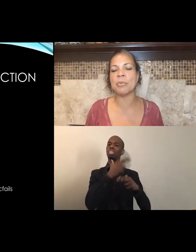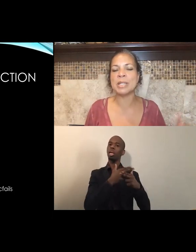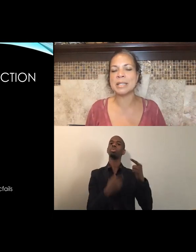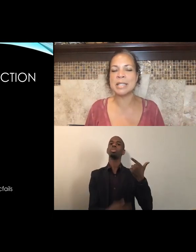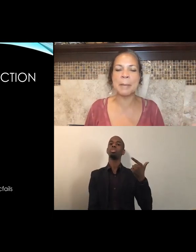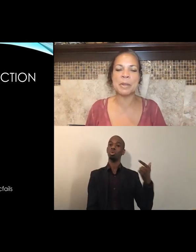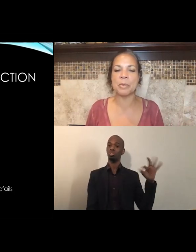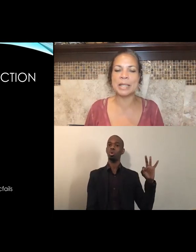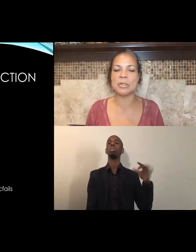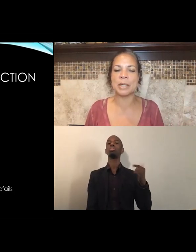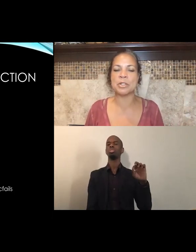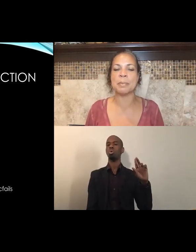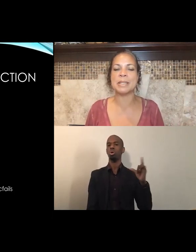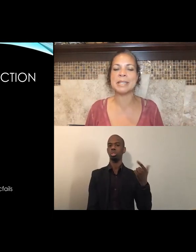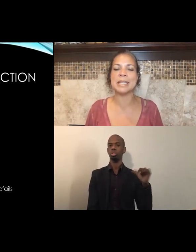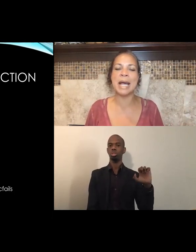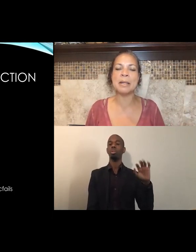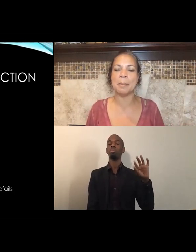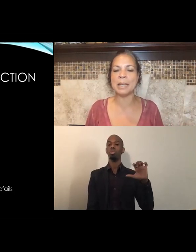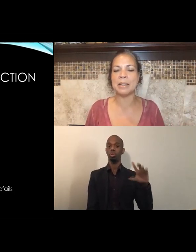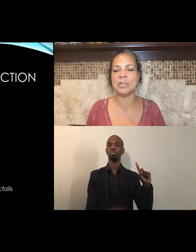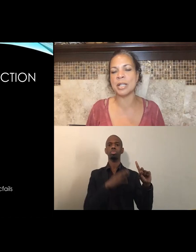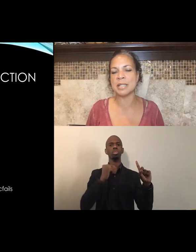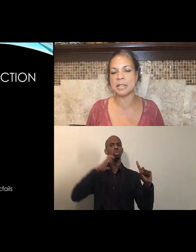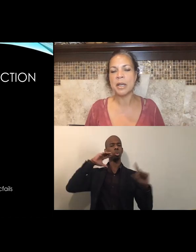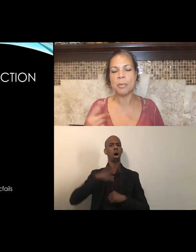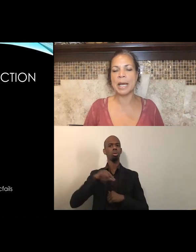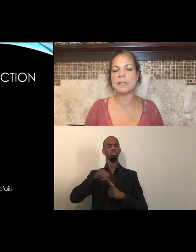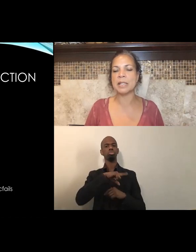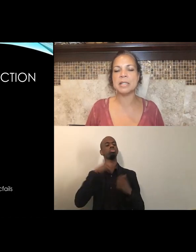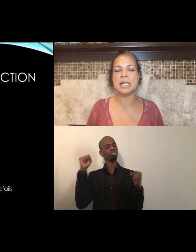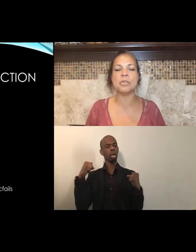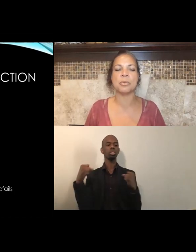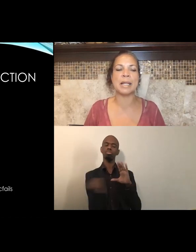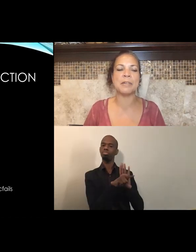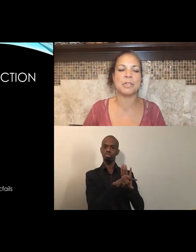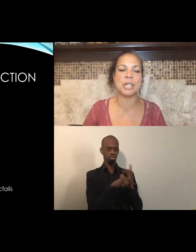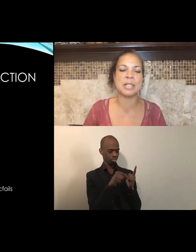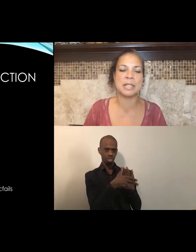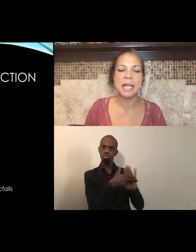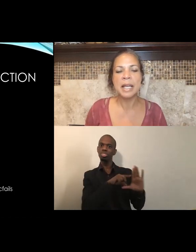was a step in the right direction, but does not mean justice, we have to continue to rally for justice.